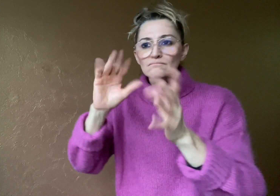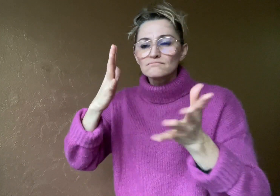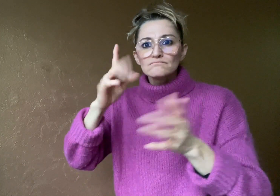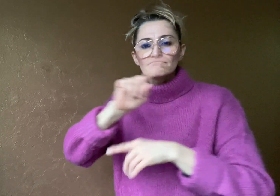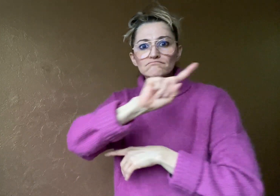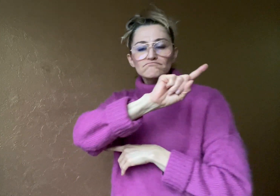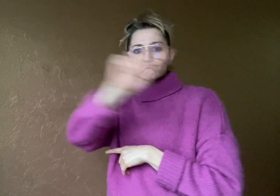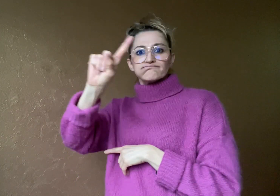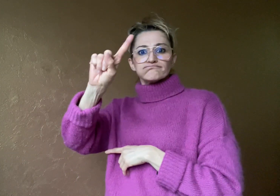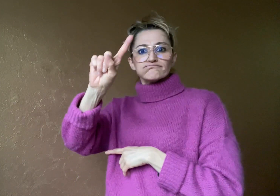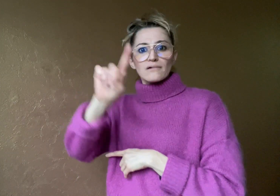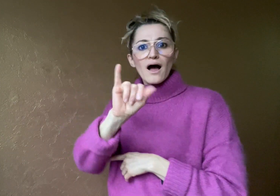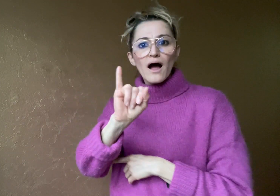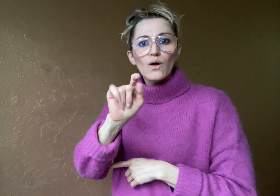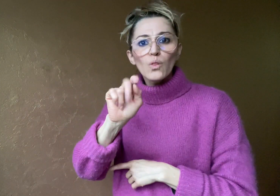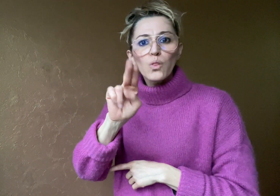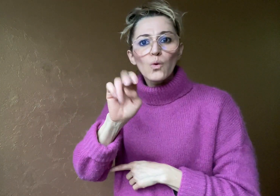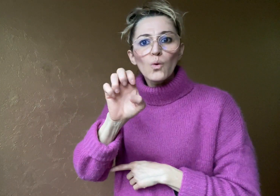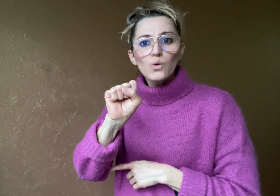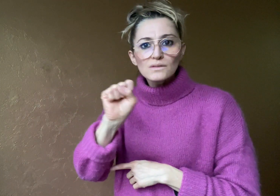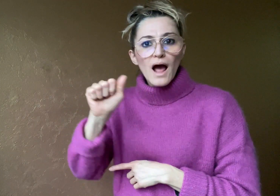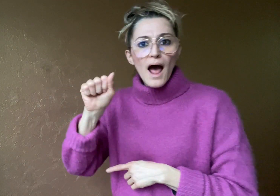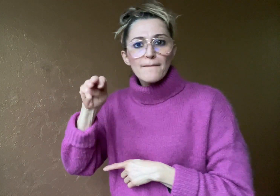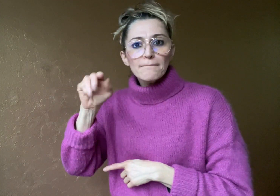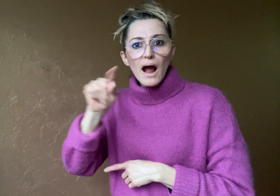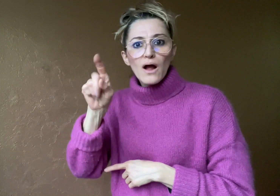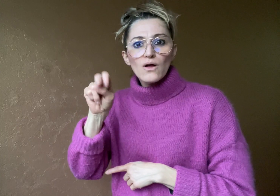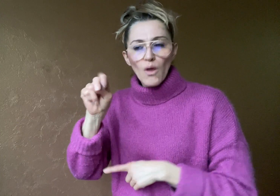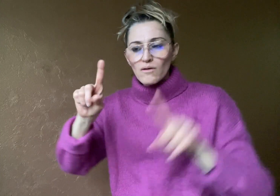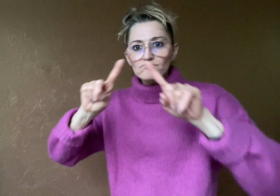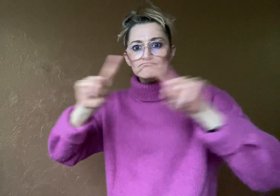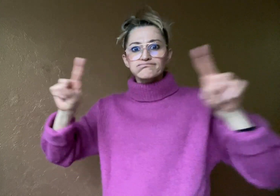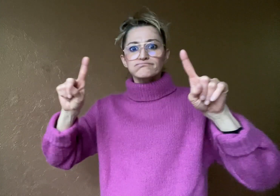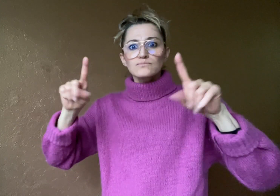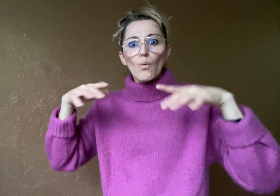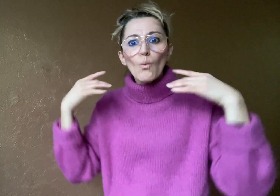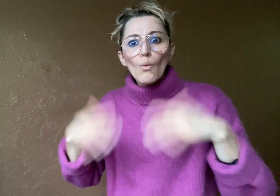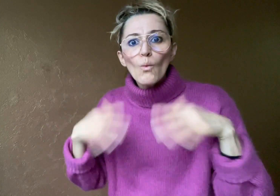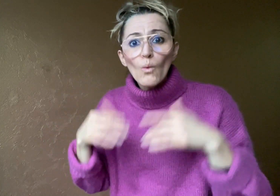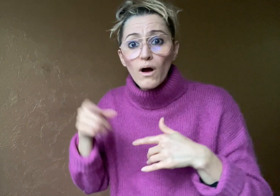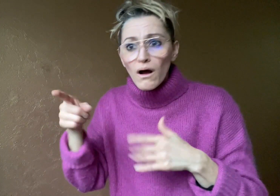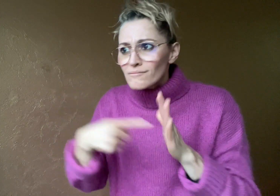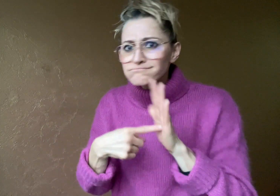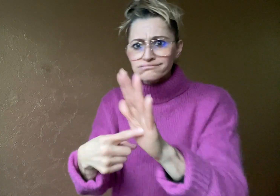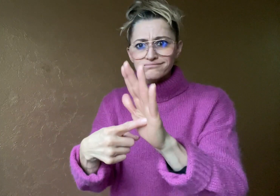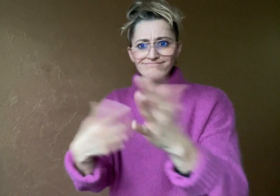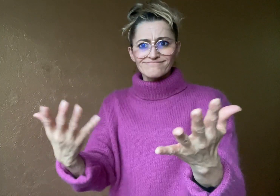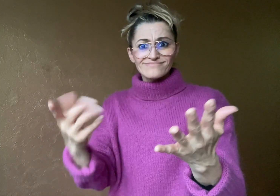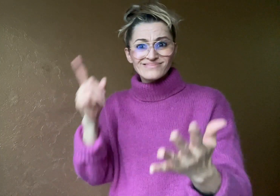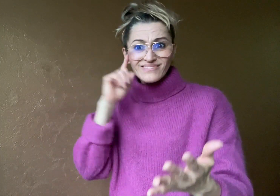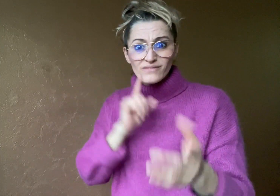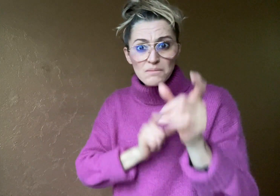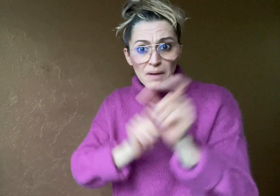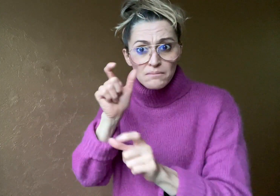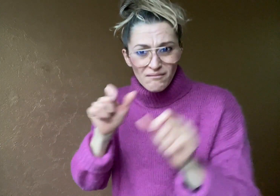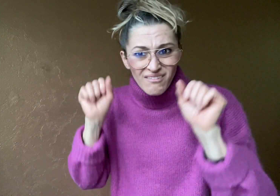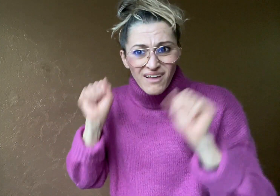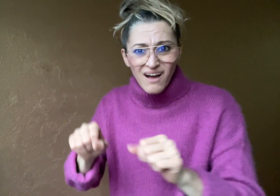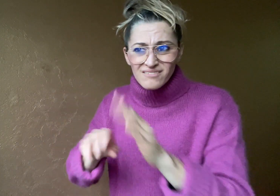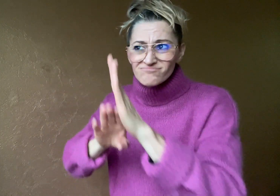on iTunes and Amazon. This shows that Deaf people can be just